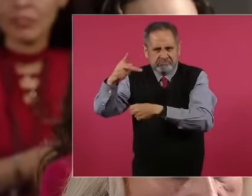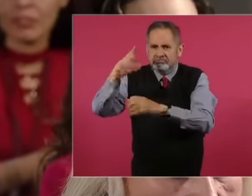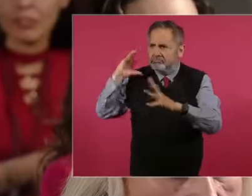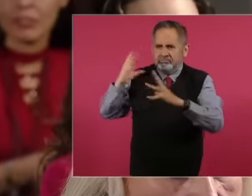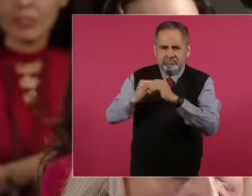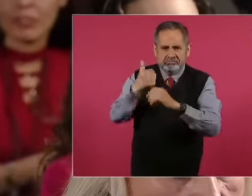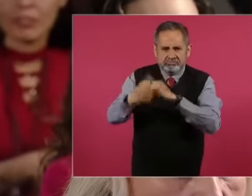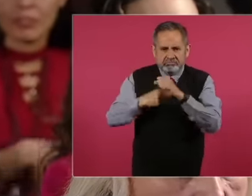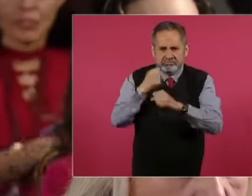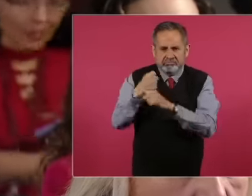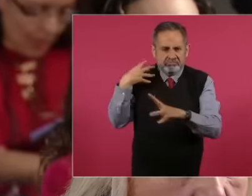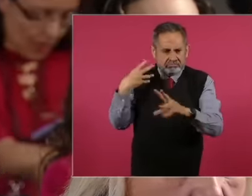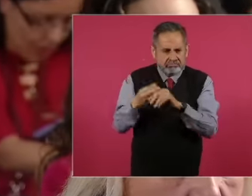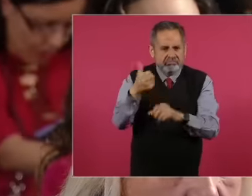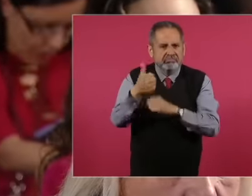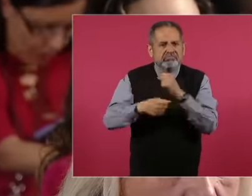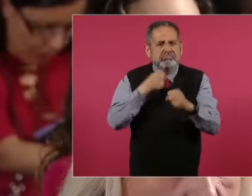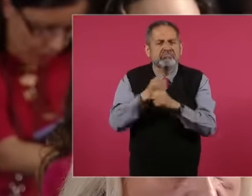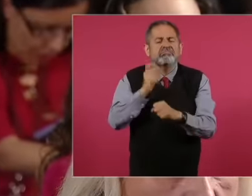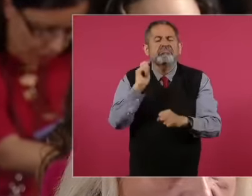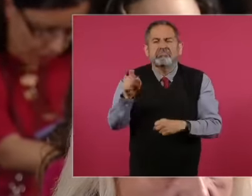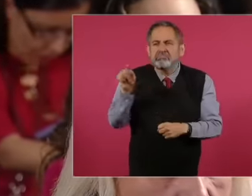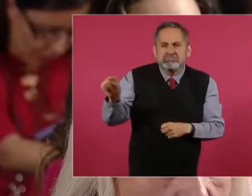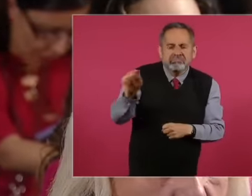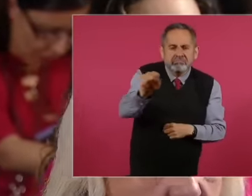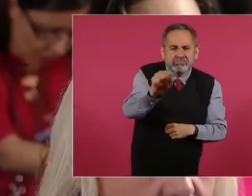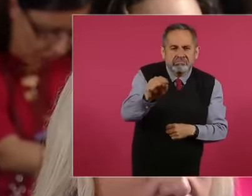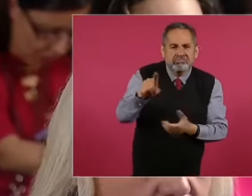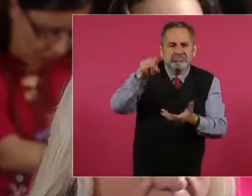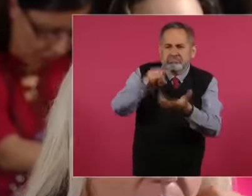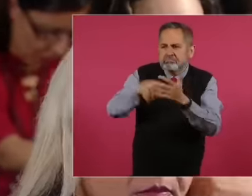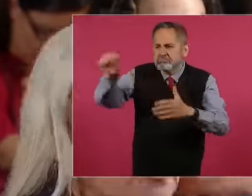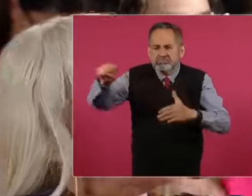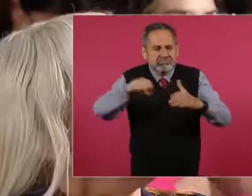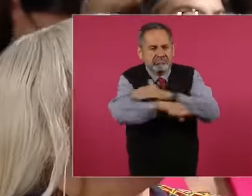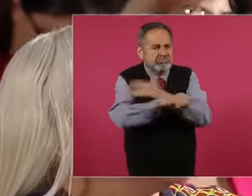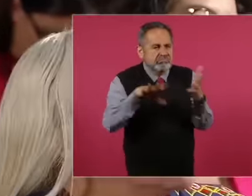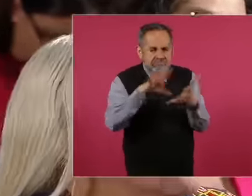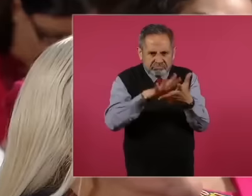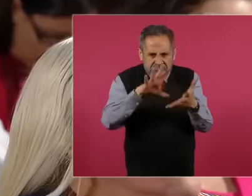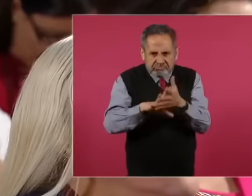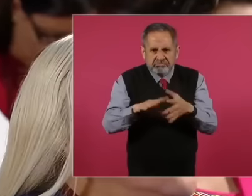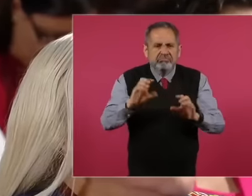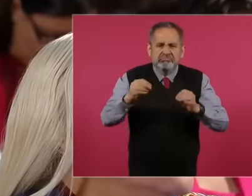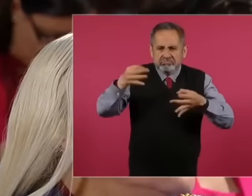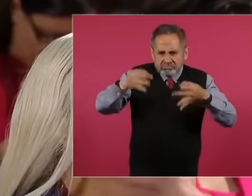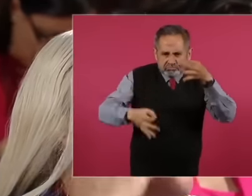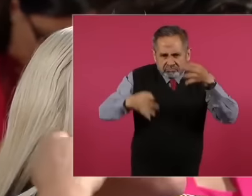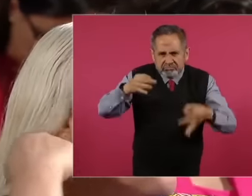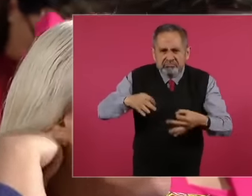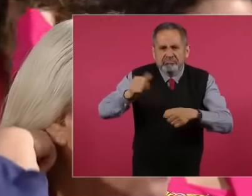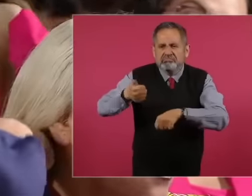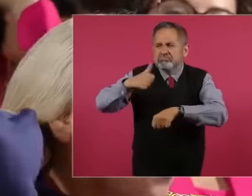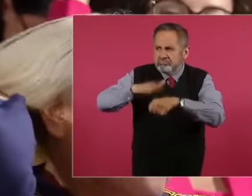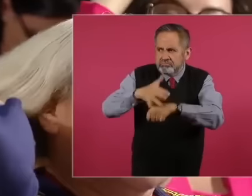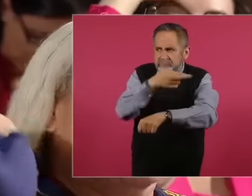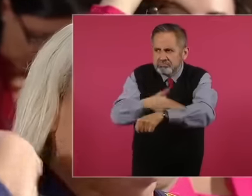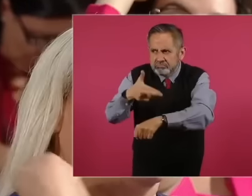in these 6 years are in jail or in criminal or administrative proceedings for acts of